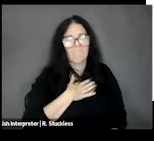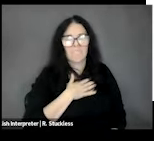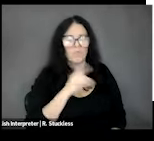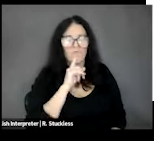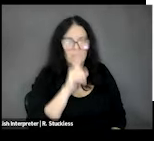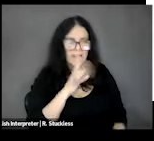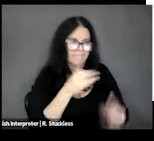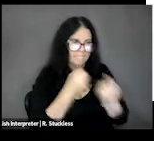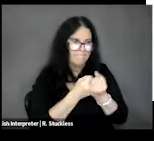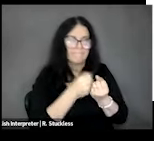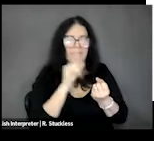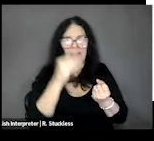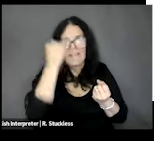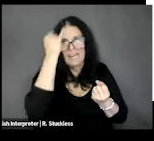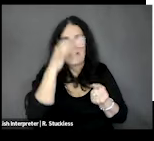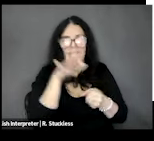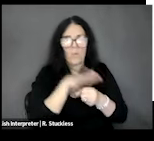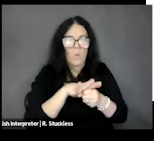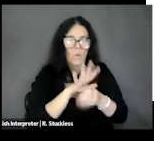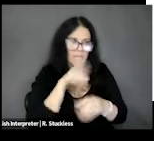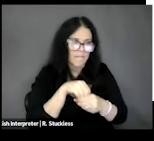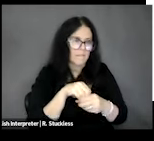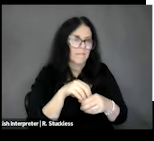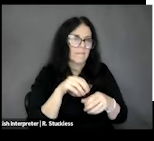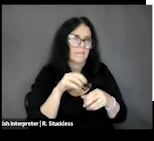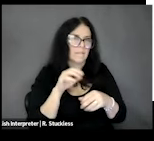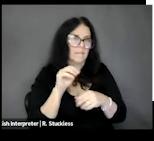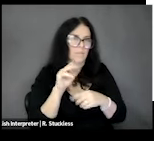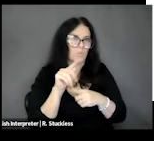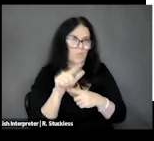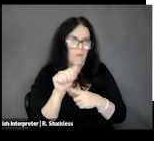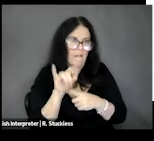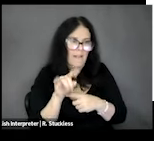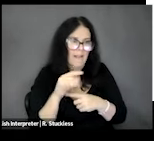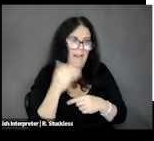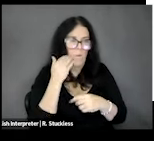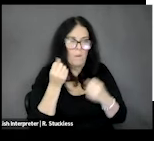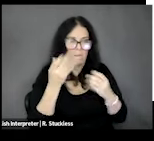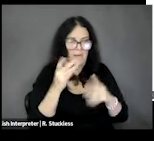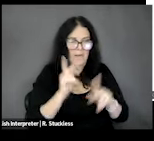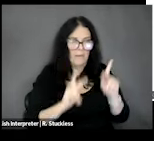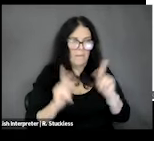of helping out locally. Mutual Aid, I know a lot of folks on our team are as well